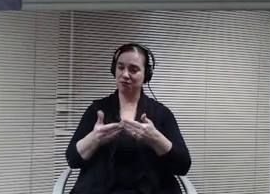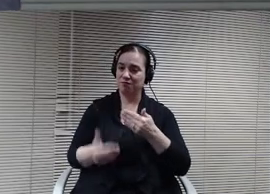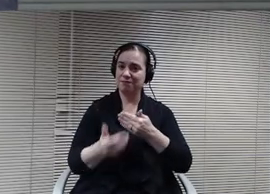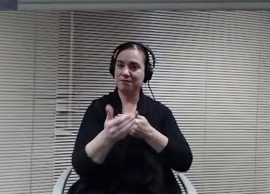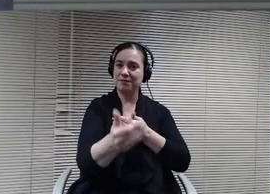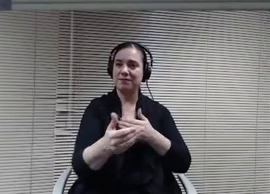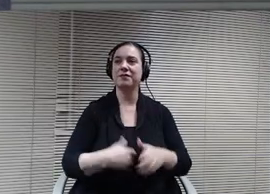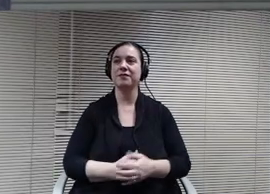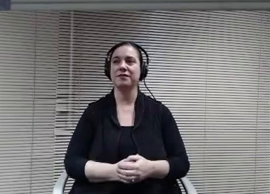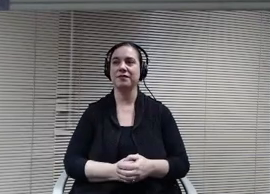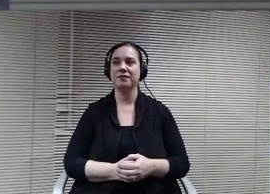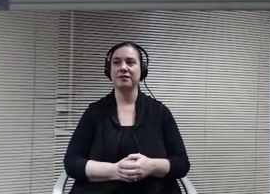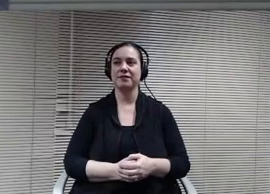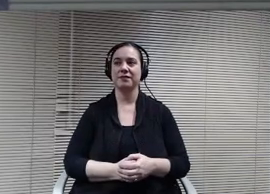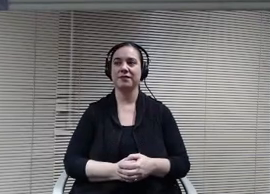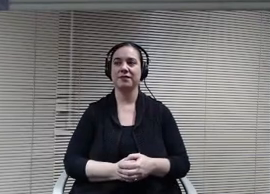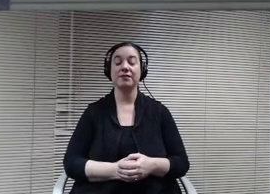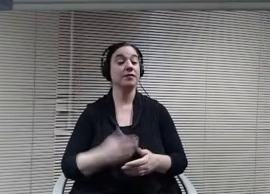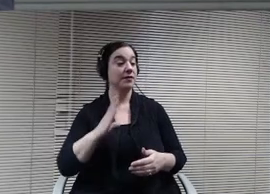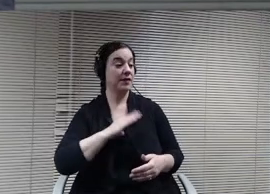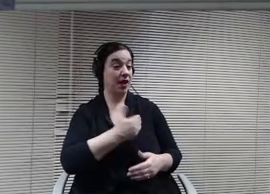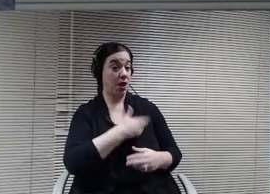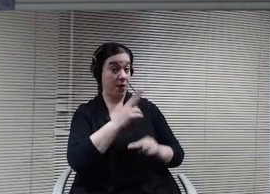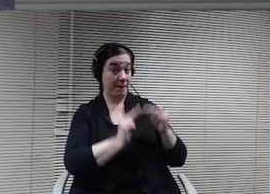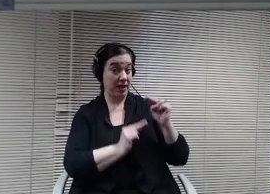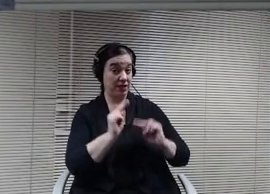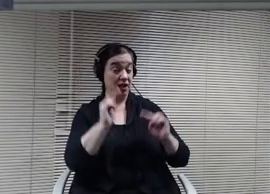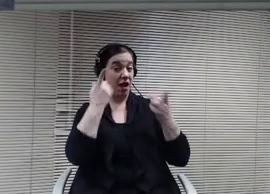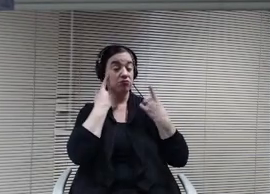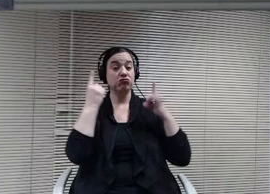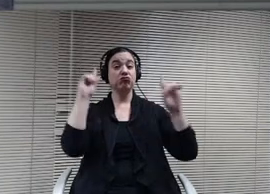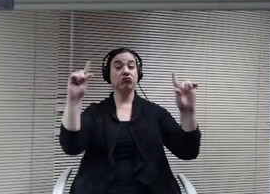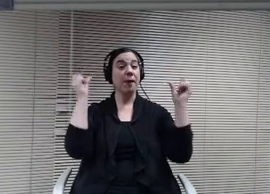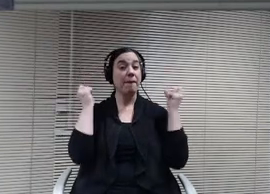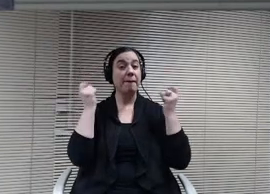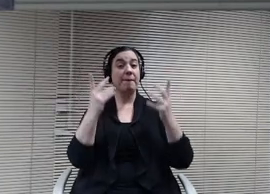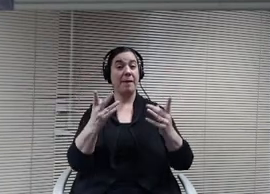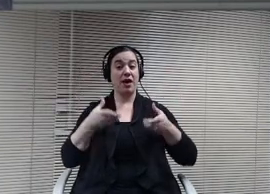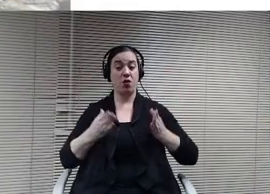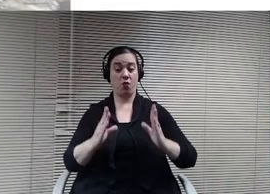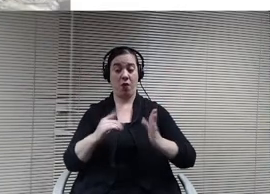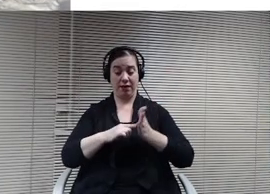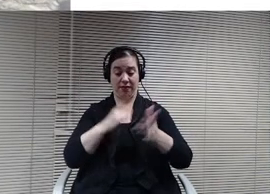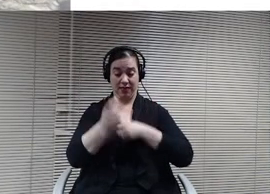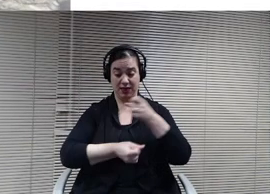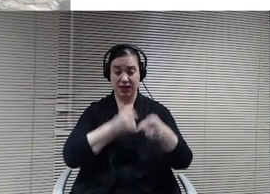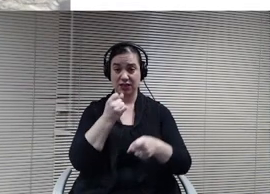Our building has been successful in a lot of different ways. This year in one of 'em has been our family community that supports